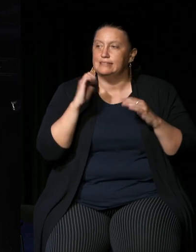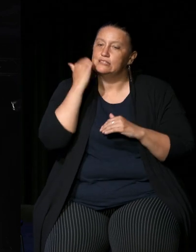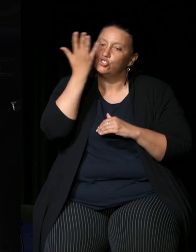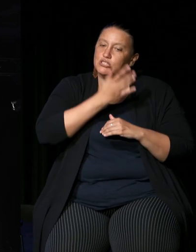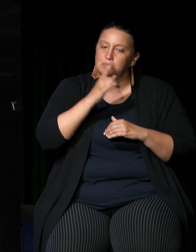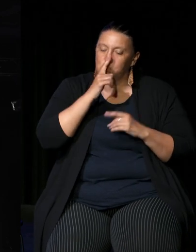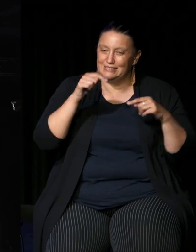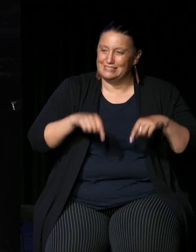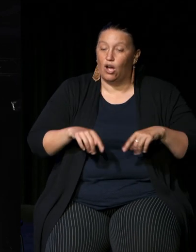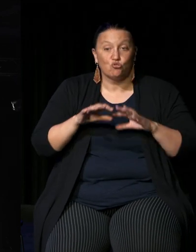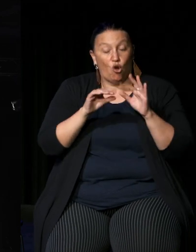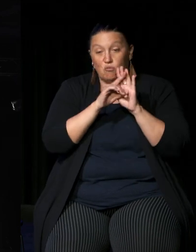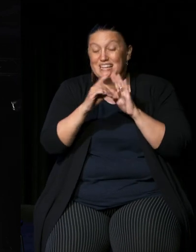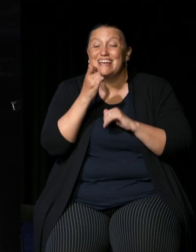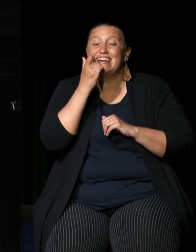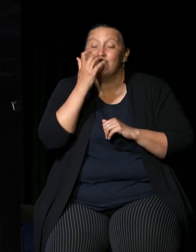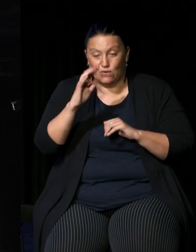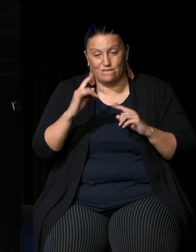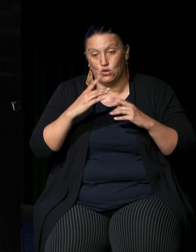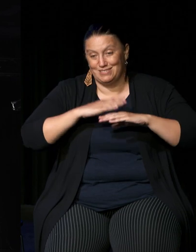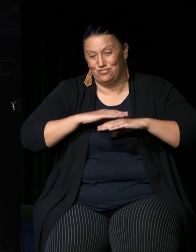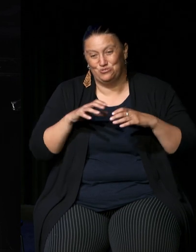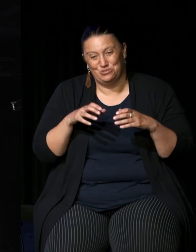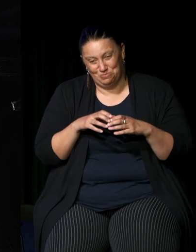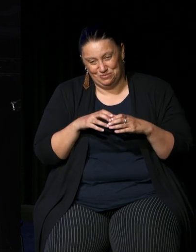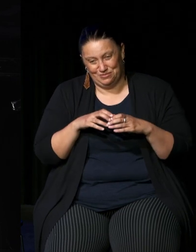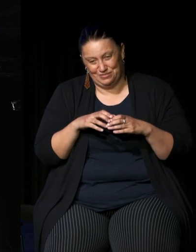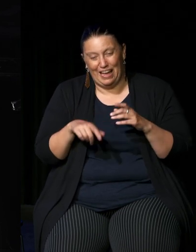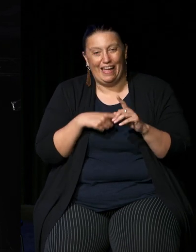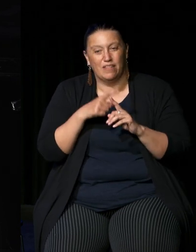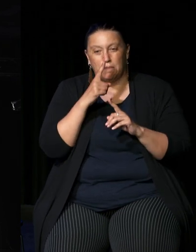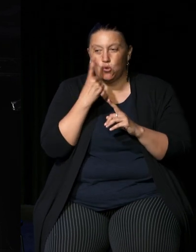representative of every First Nations group and the people who participated weren't there